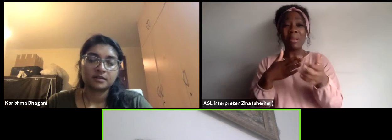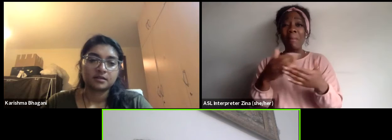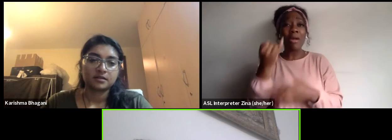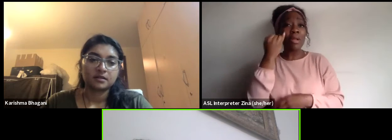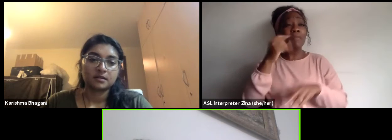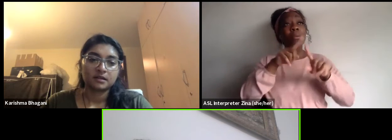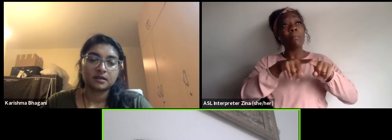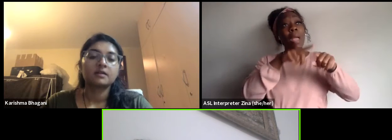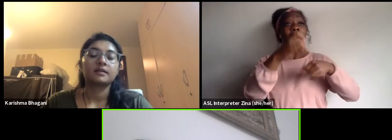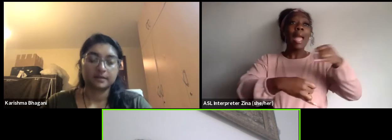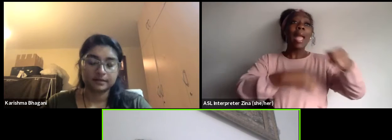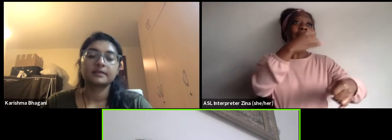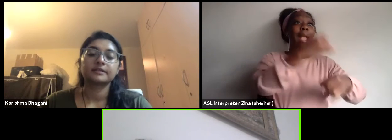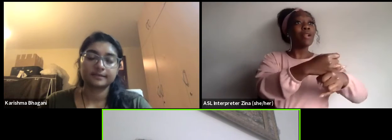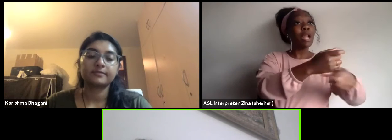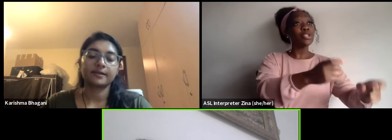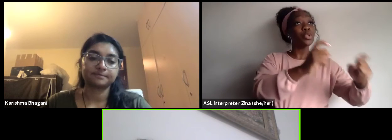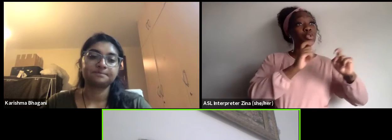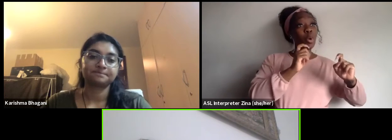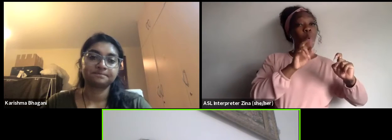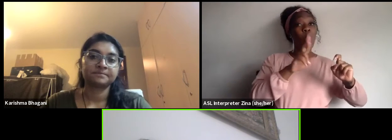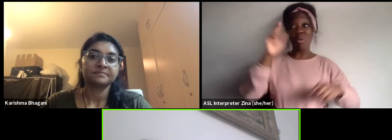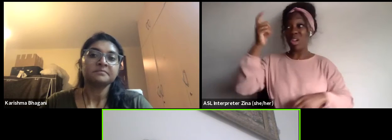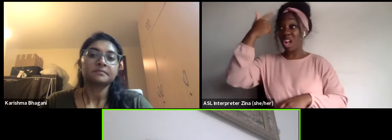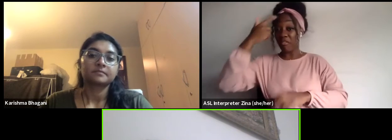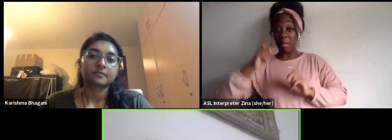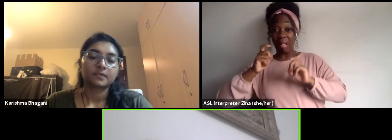So it's not unrealistic but it's risky,